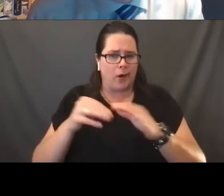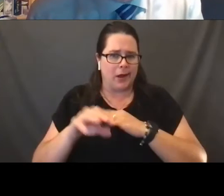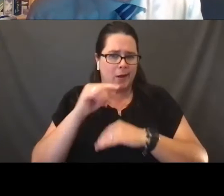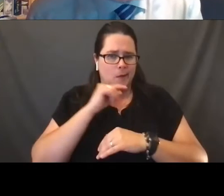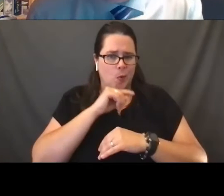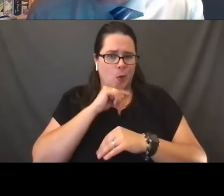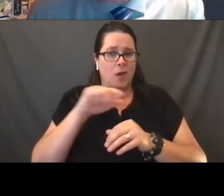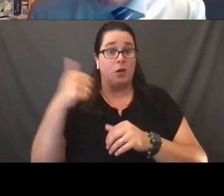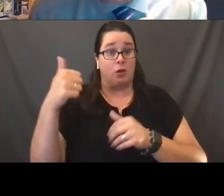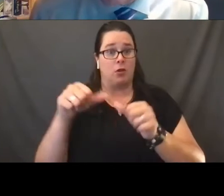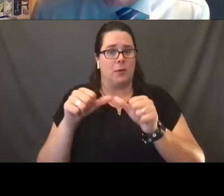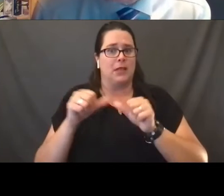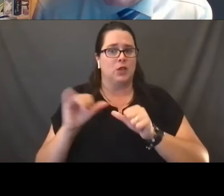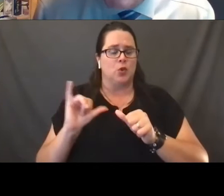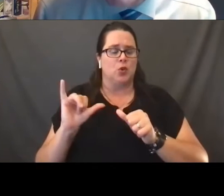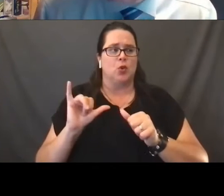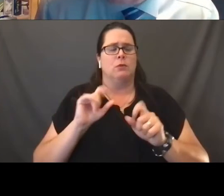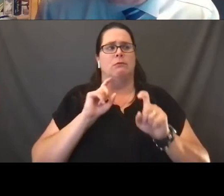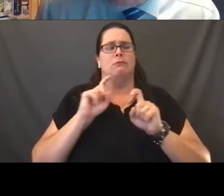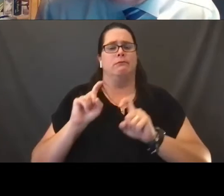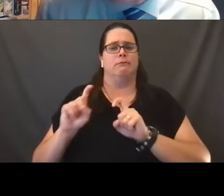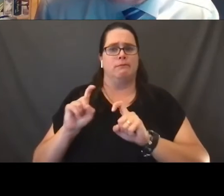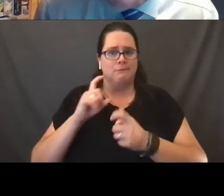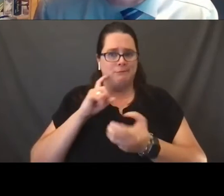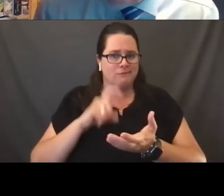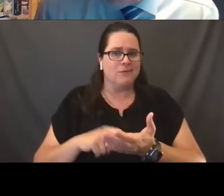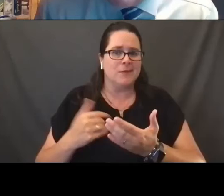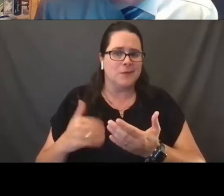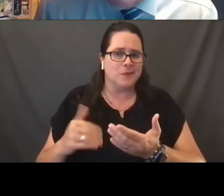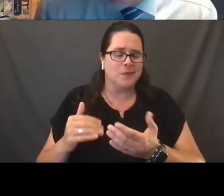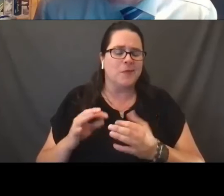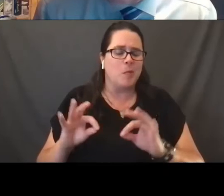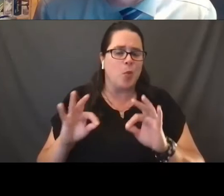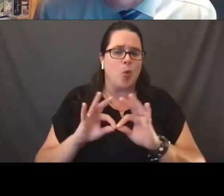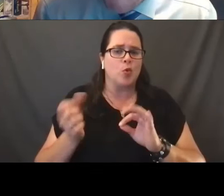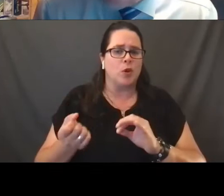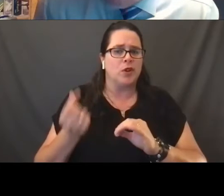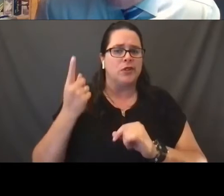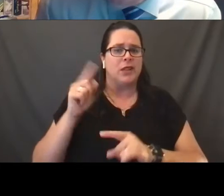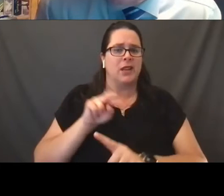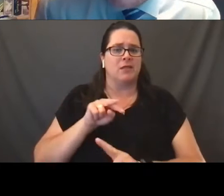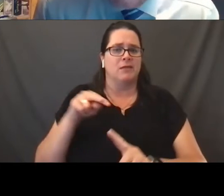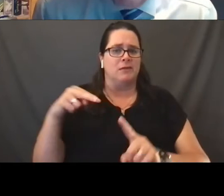And one of the things I have come to recognize is the importance of understanding obviously the homes,